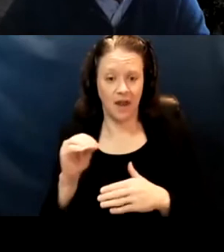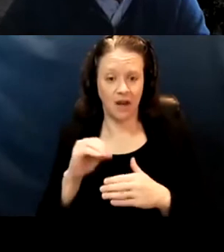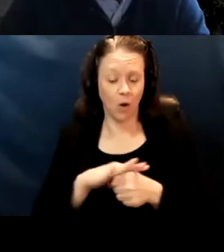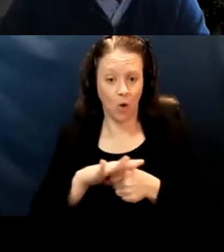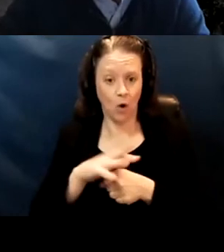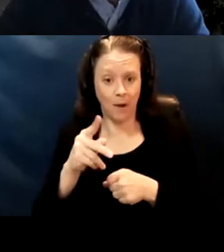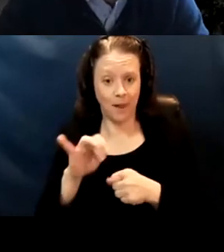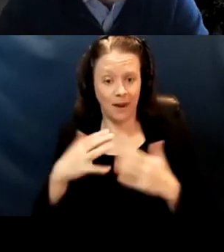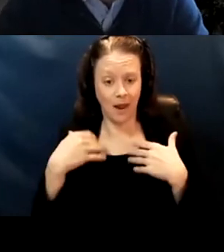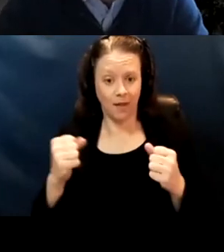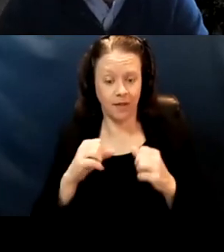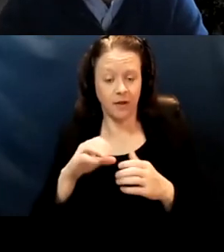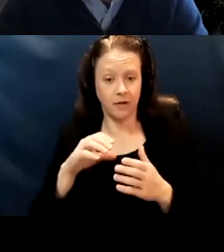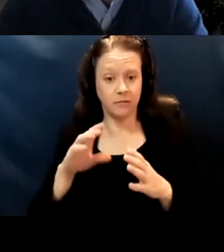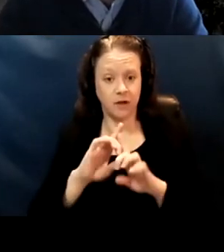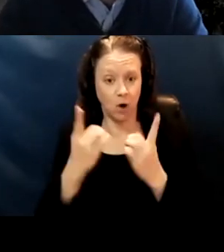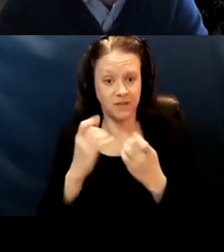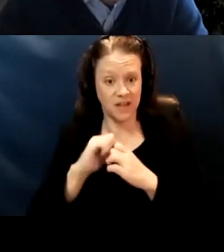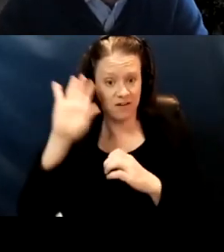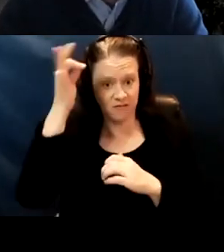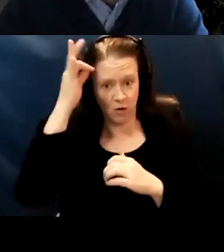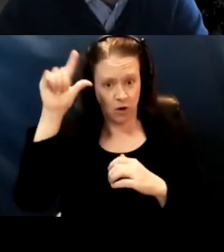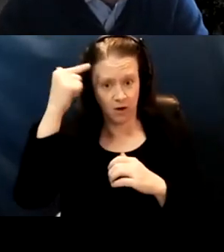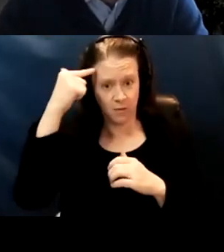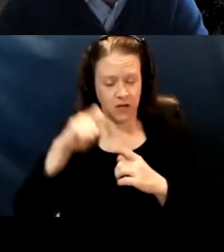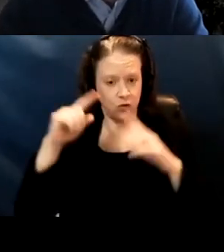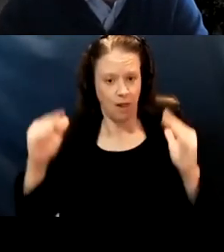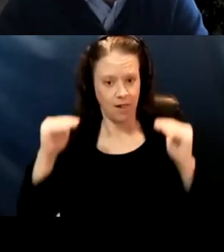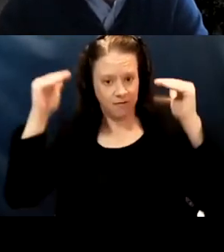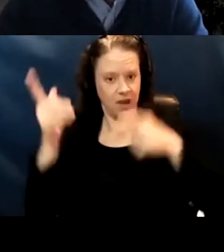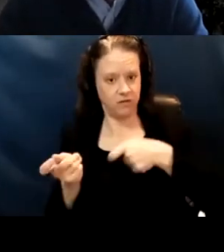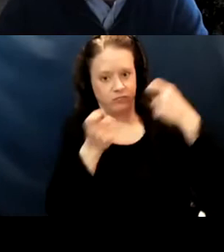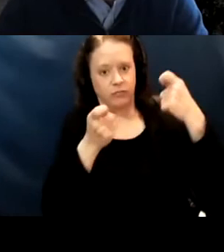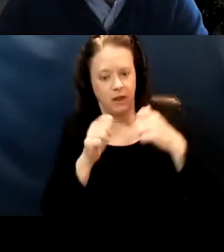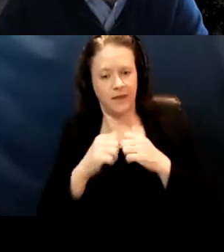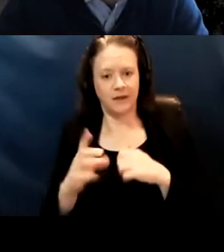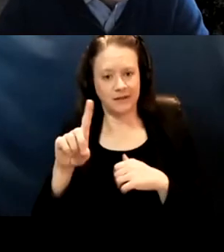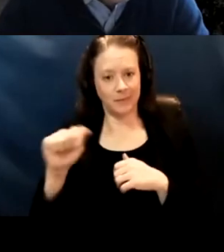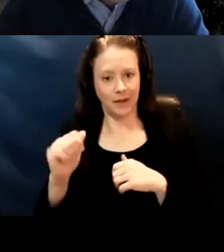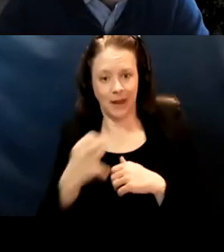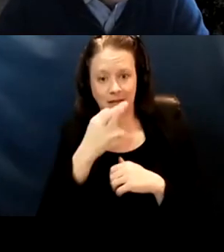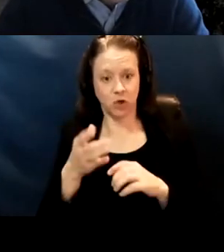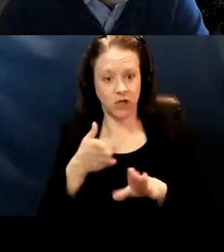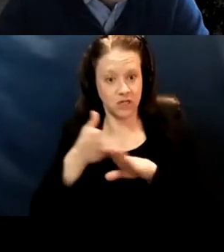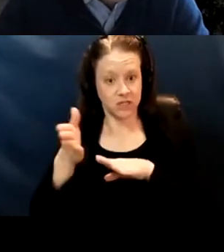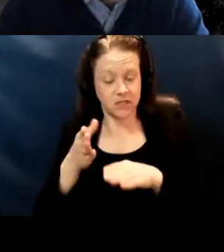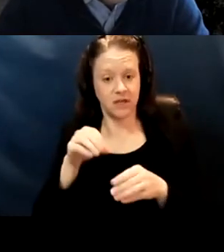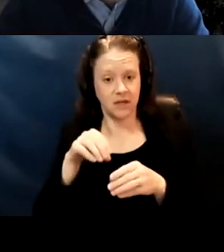and the Feds need to elevate the disability expertise at CDC and other parts of the federal government that have a big impact